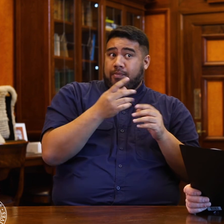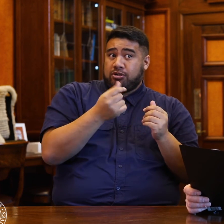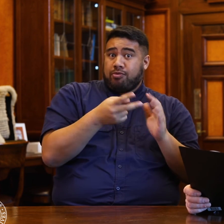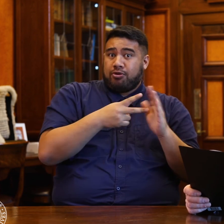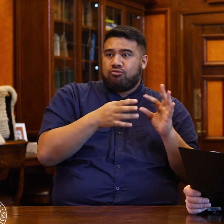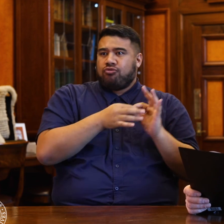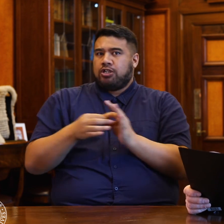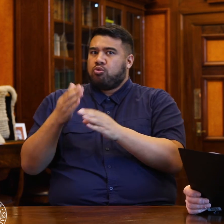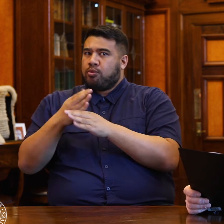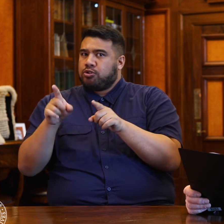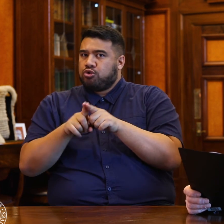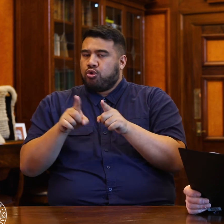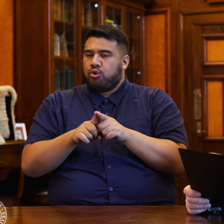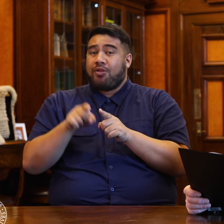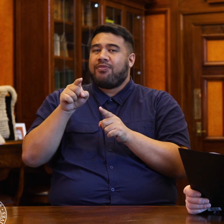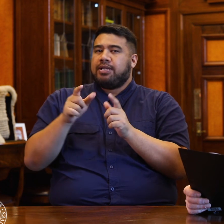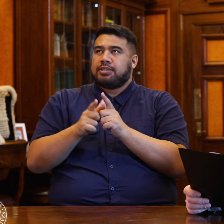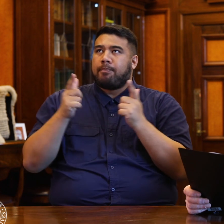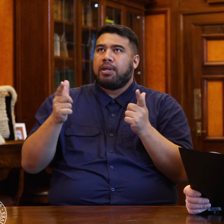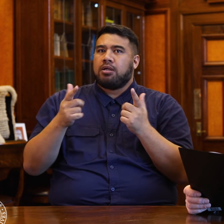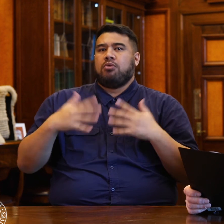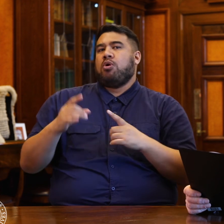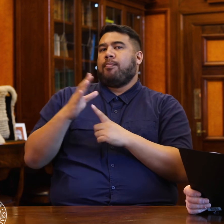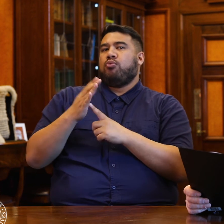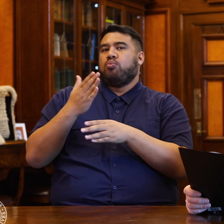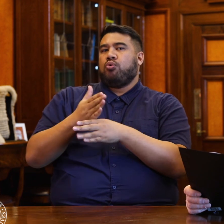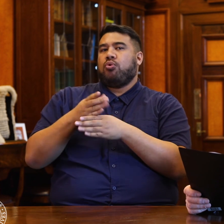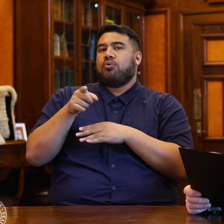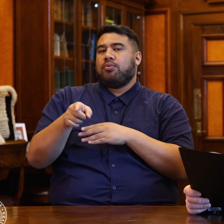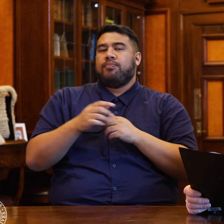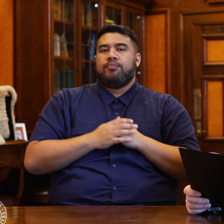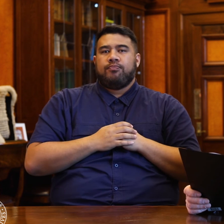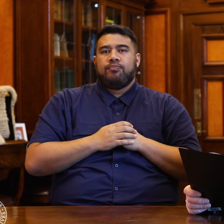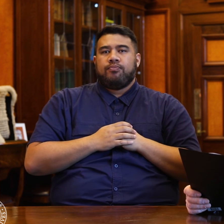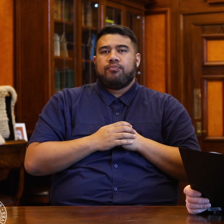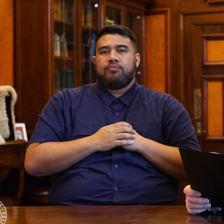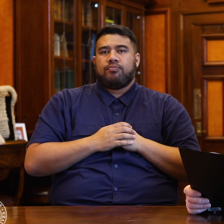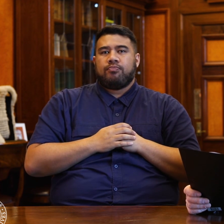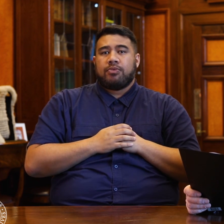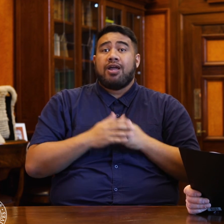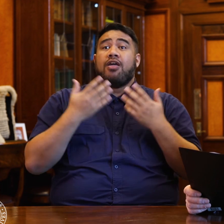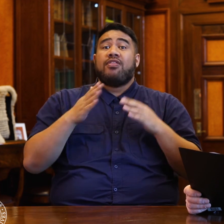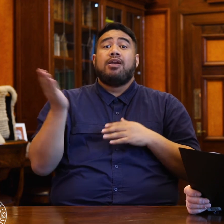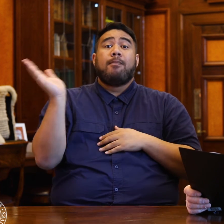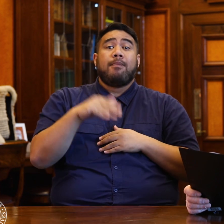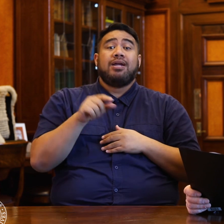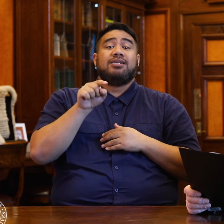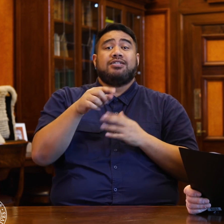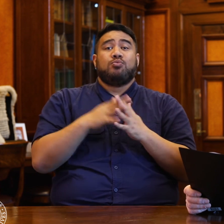So quite a big and quite important piece of legislation. And then we'll be back next Tuesday.